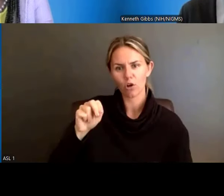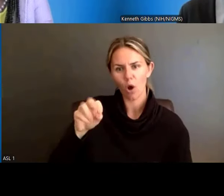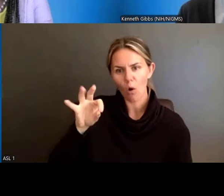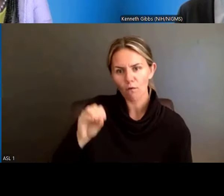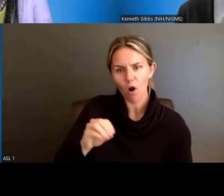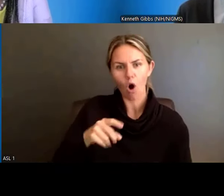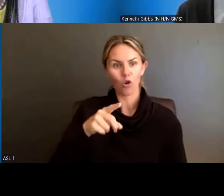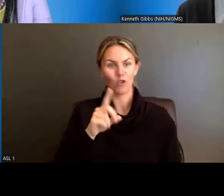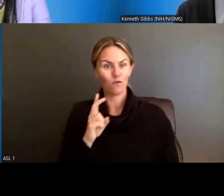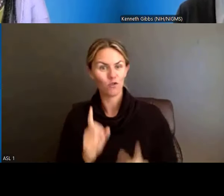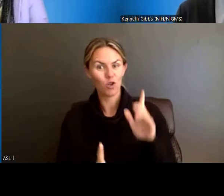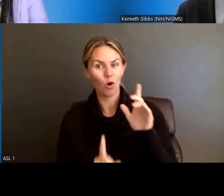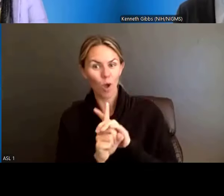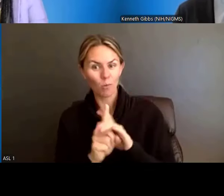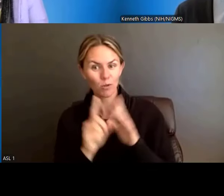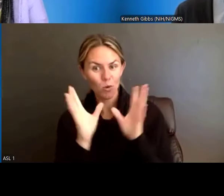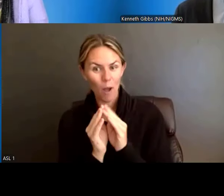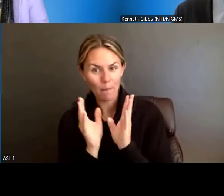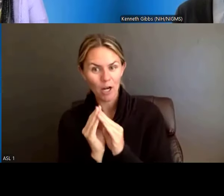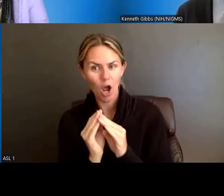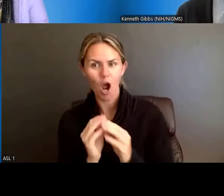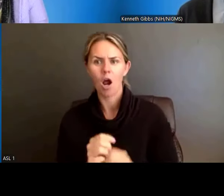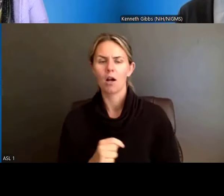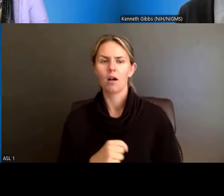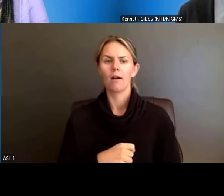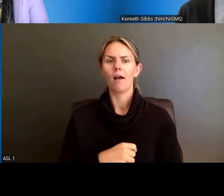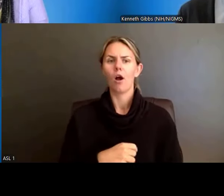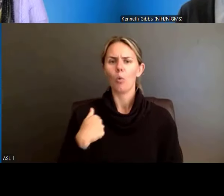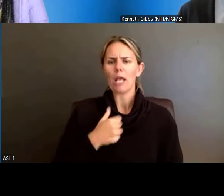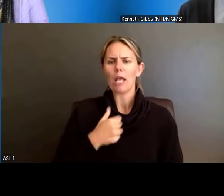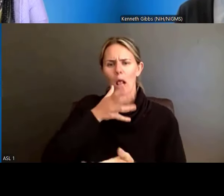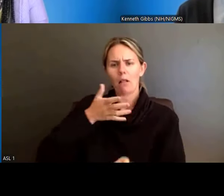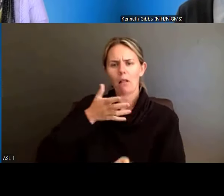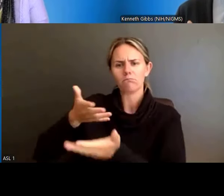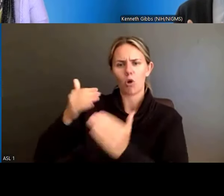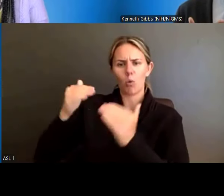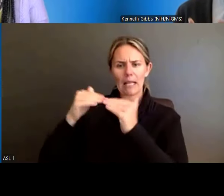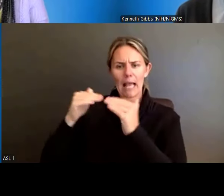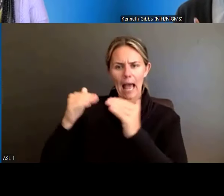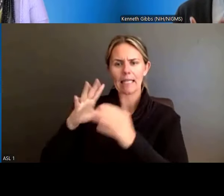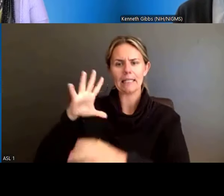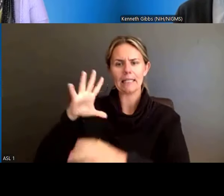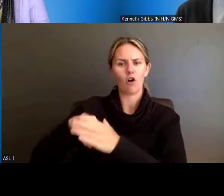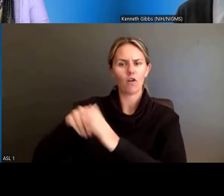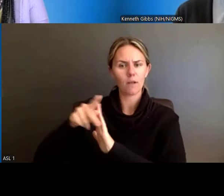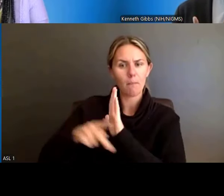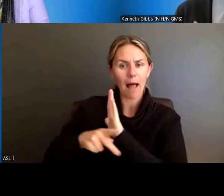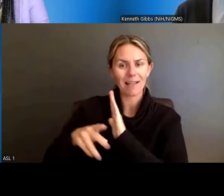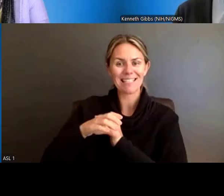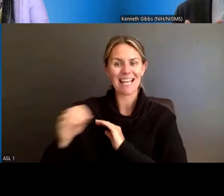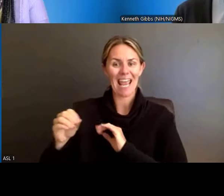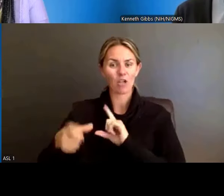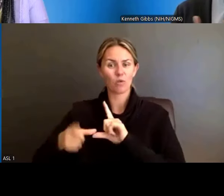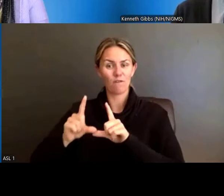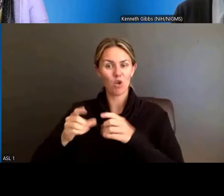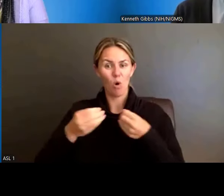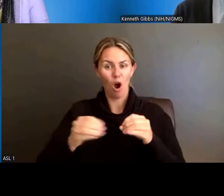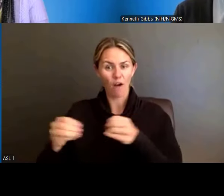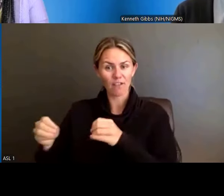we're going to work with our colleagues and review policy, and the institute center review offices or review branches that typically manage this